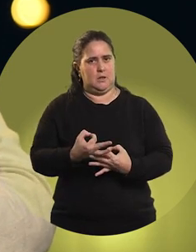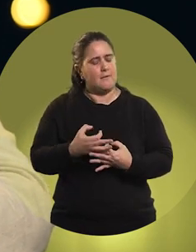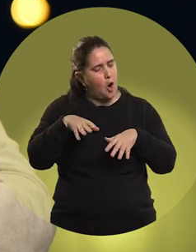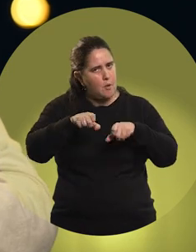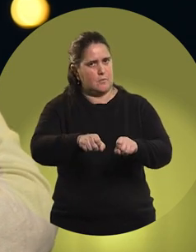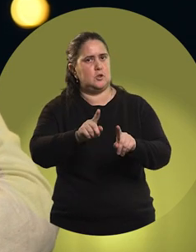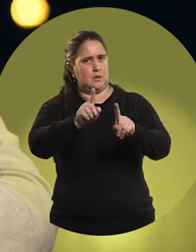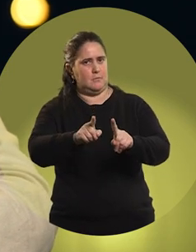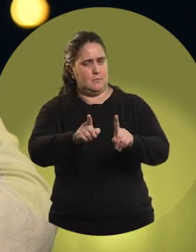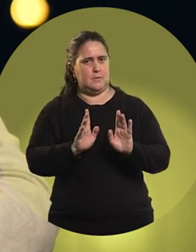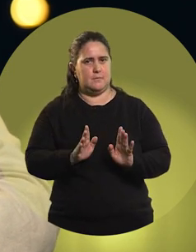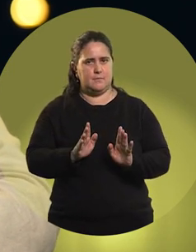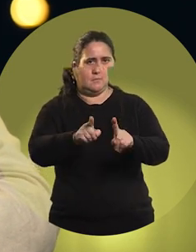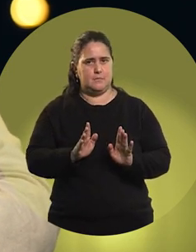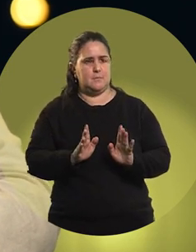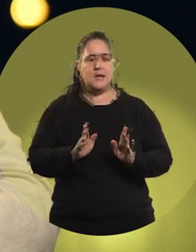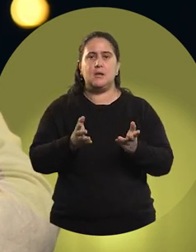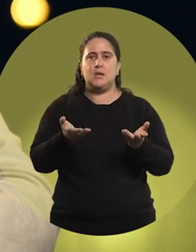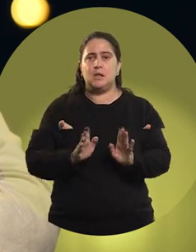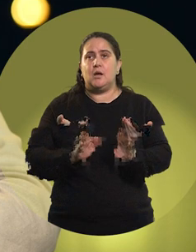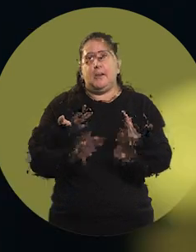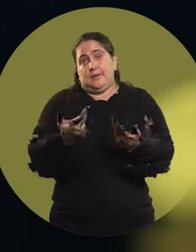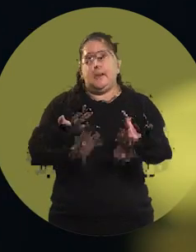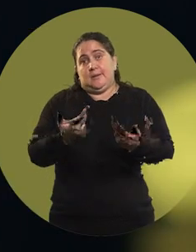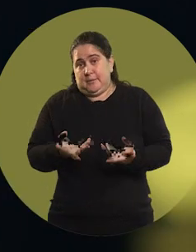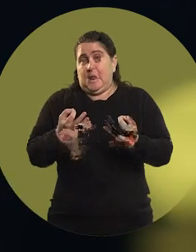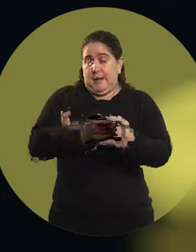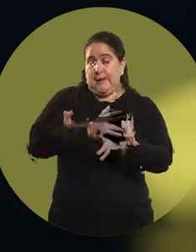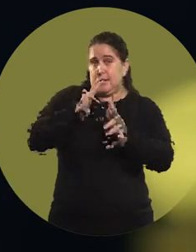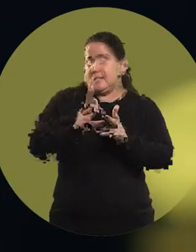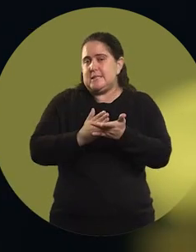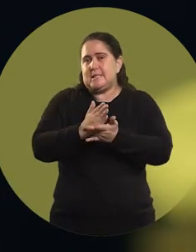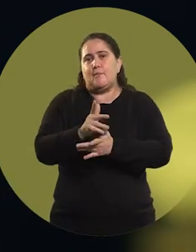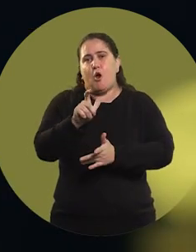and commit to that decision. And as we said before,